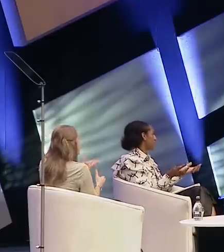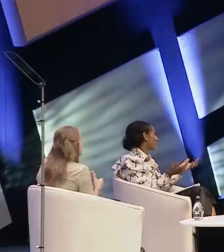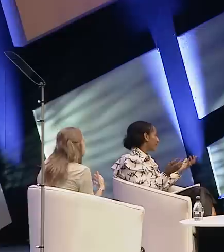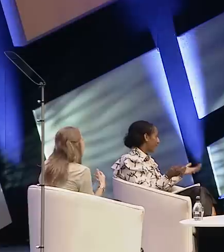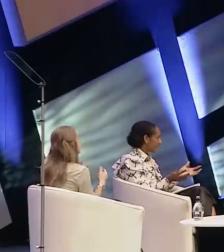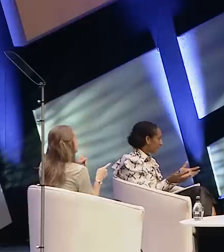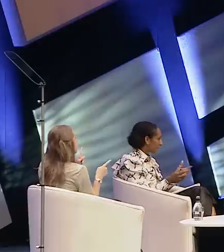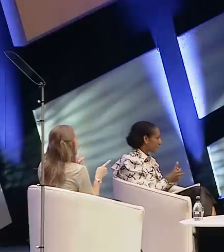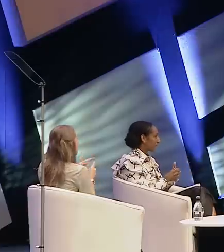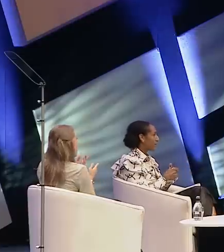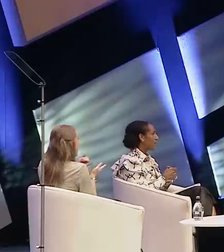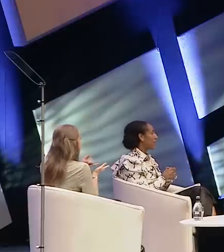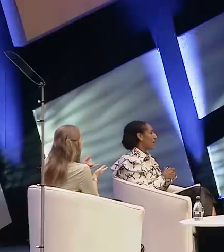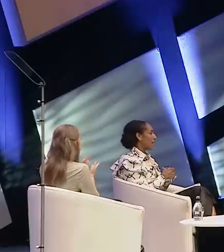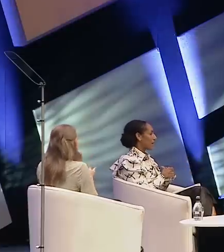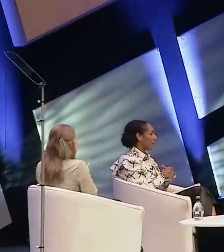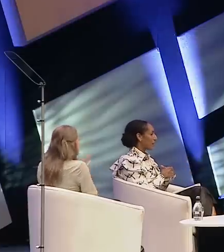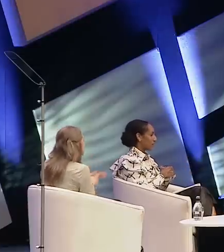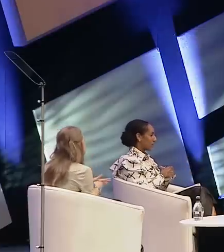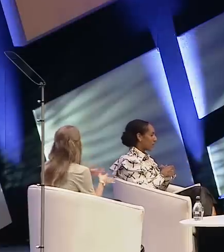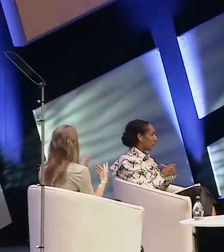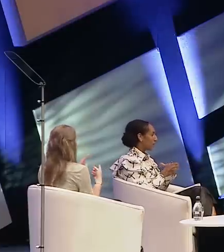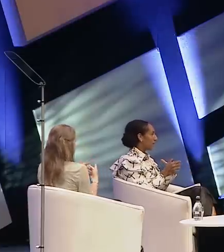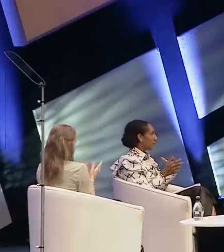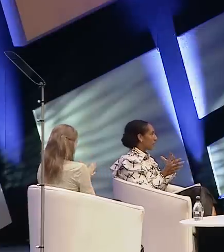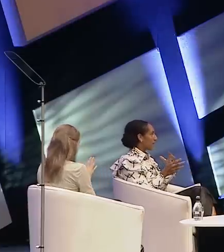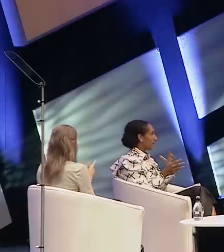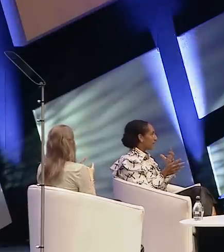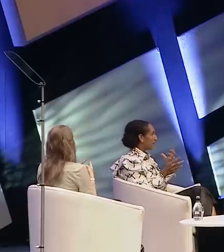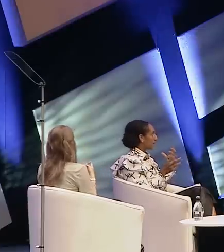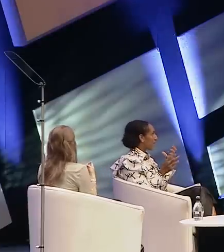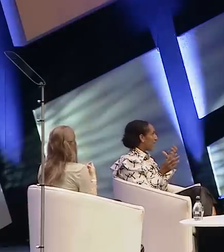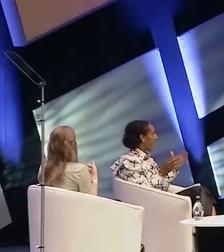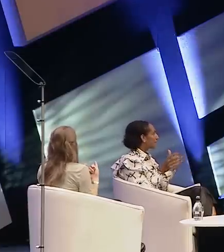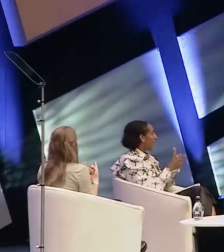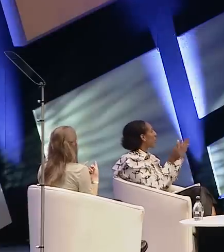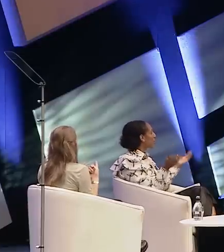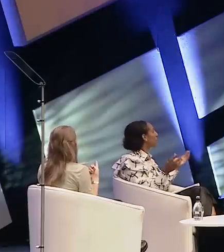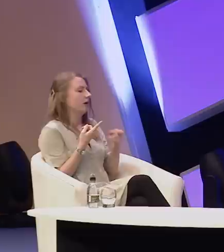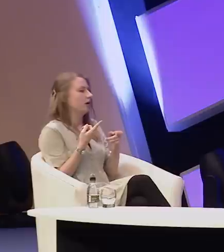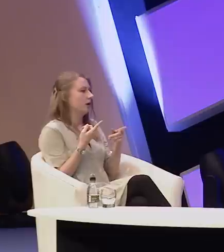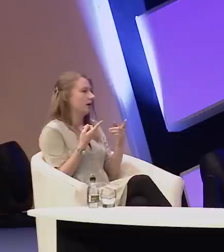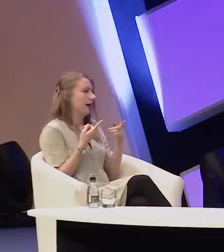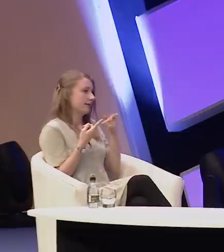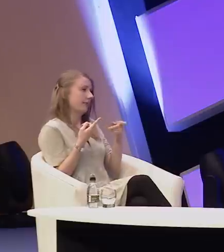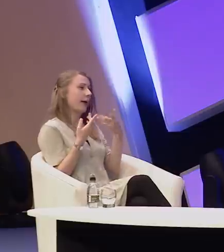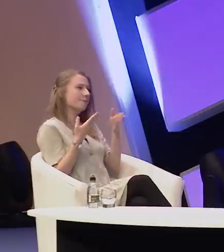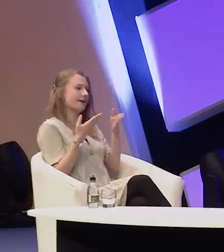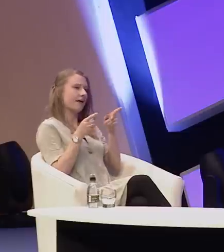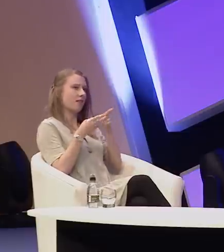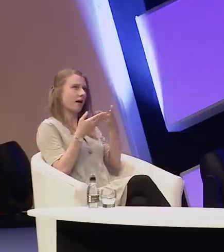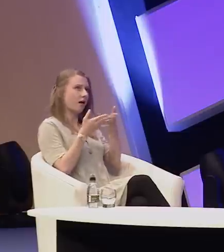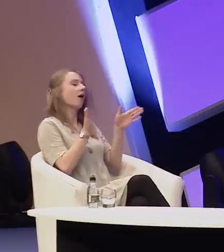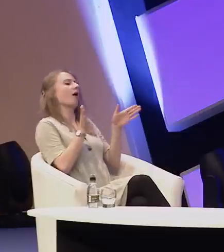around anti-racism for example, has that opened a space in which we are all becoming more aware